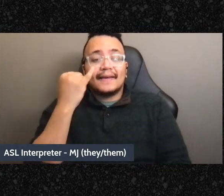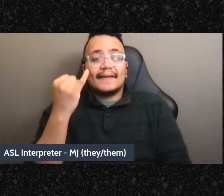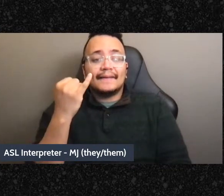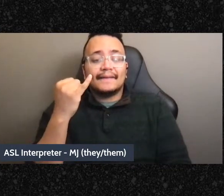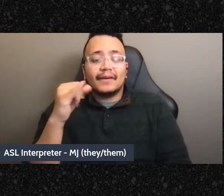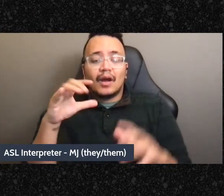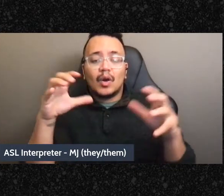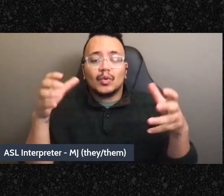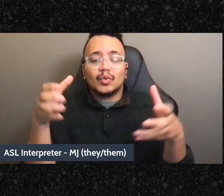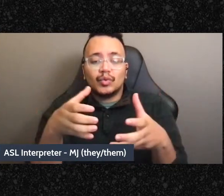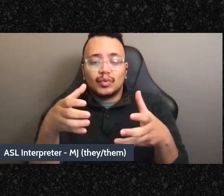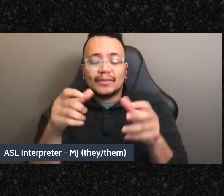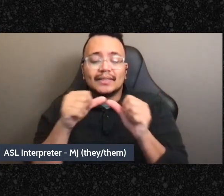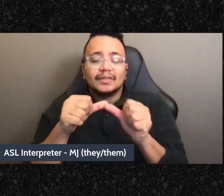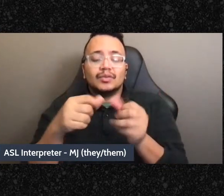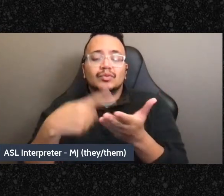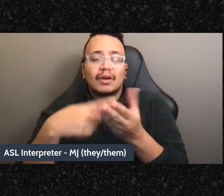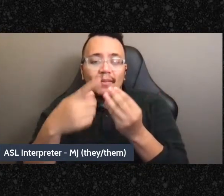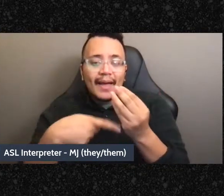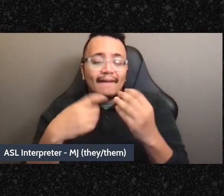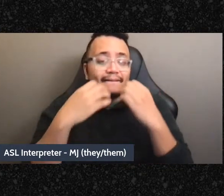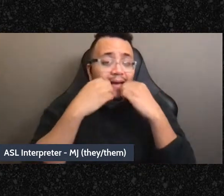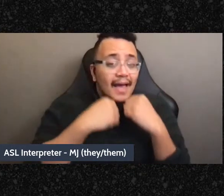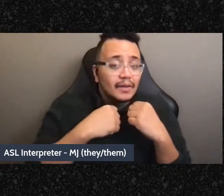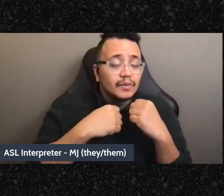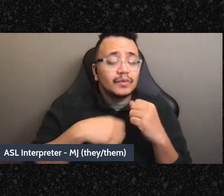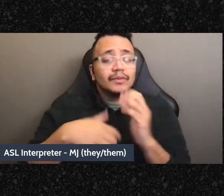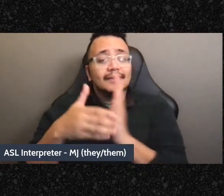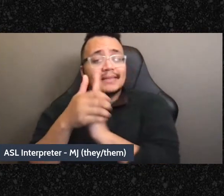talk about the values and skills of things like giving and receiving feedback